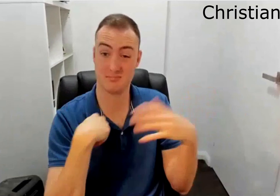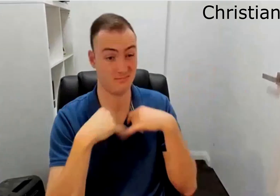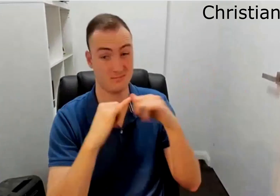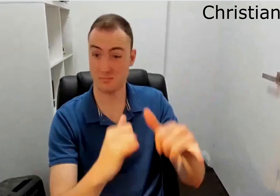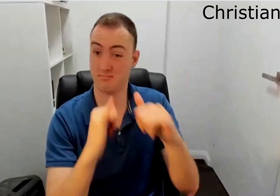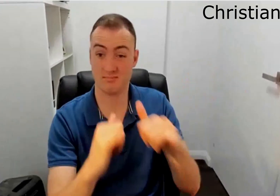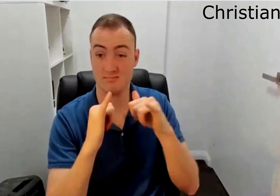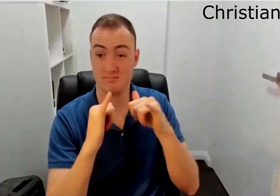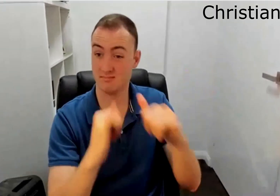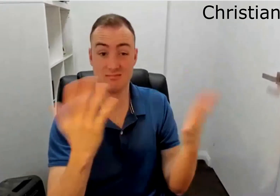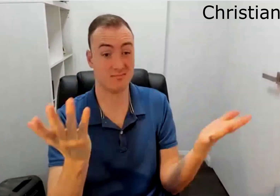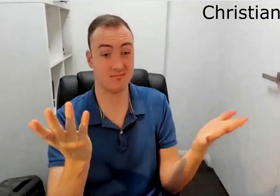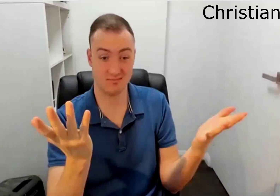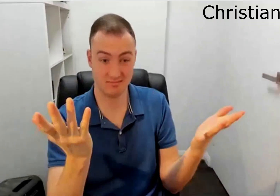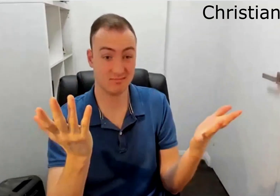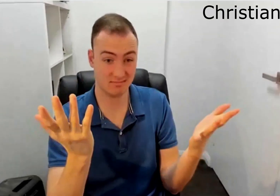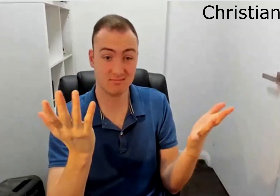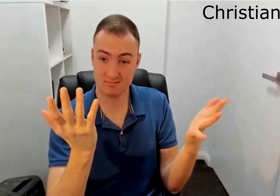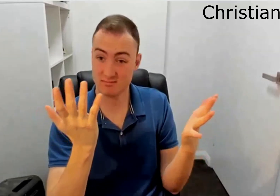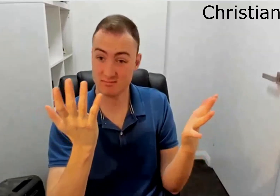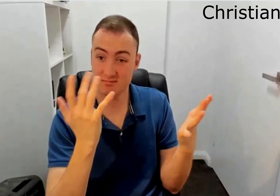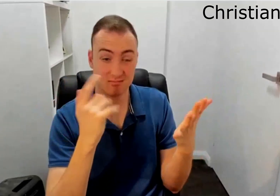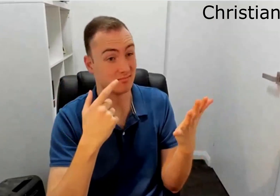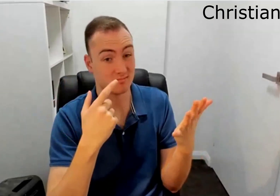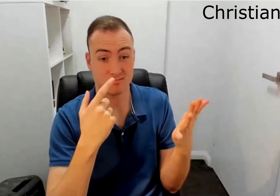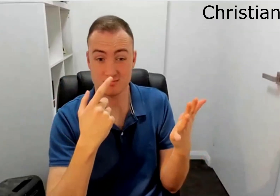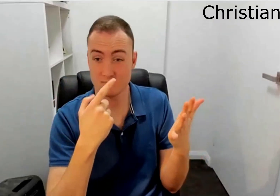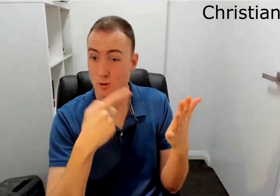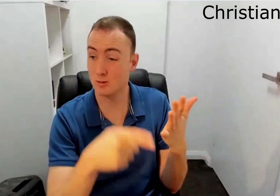Really that we're the same we're we're all people